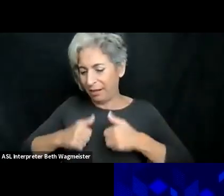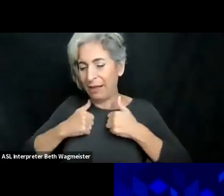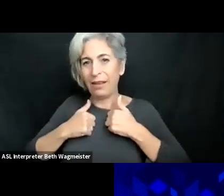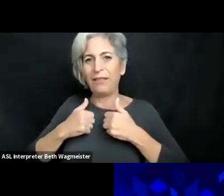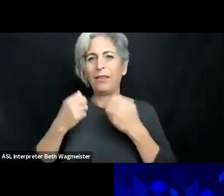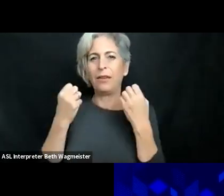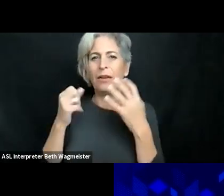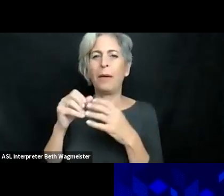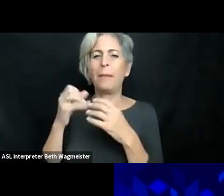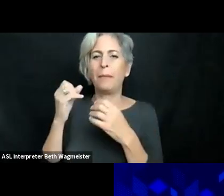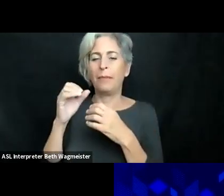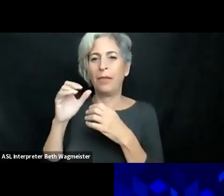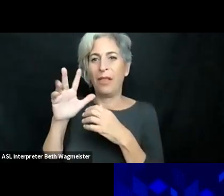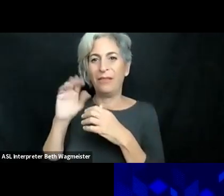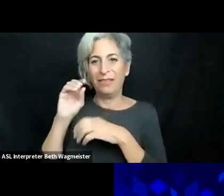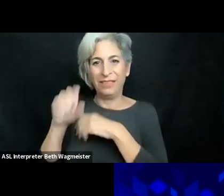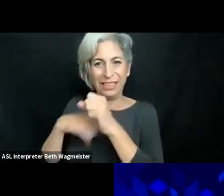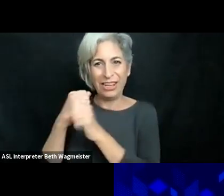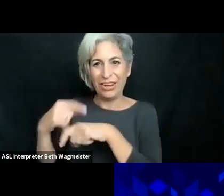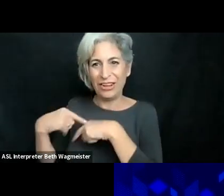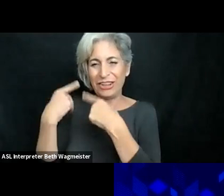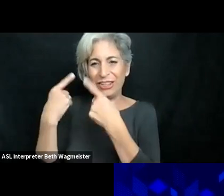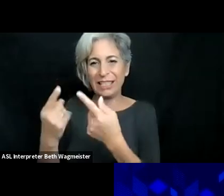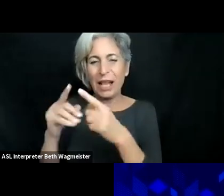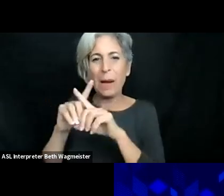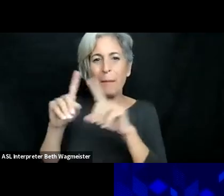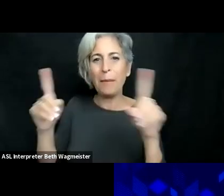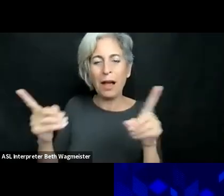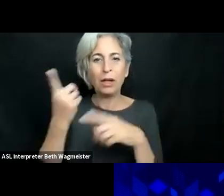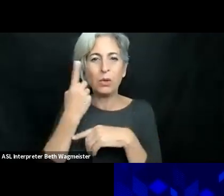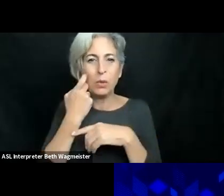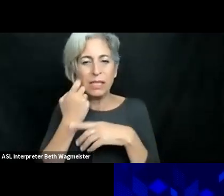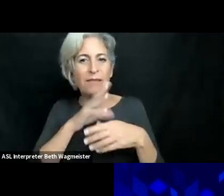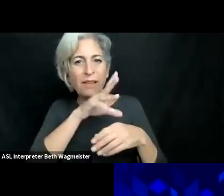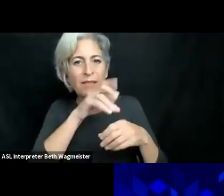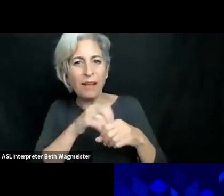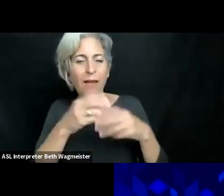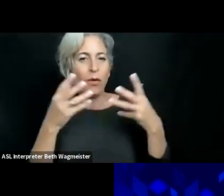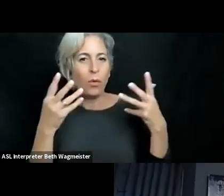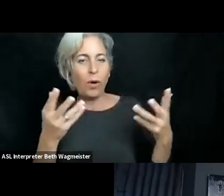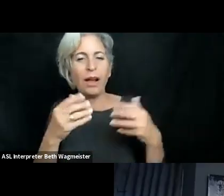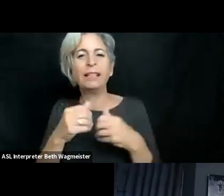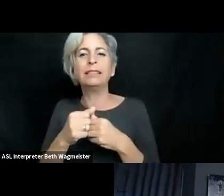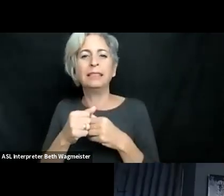teaching and researching on